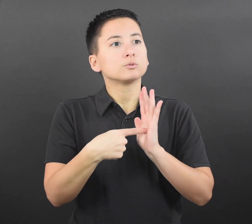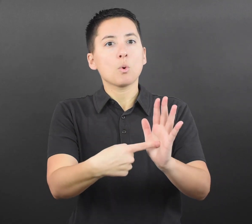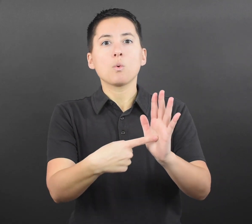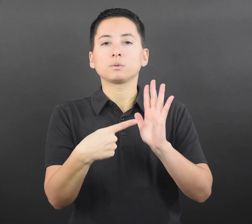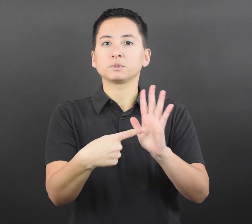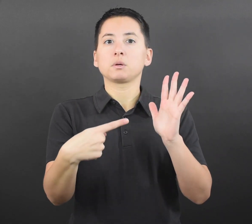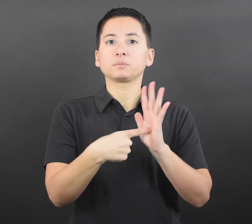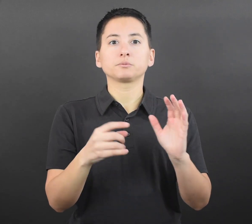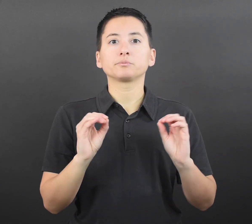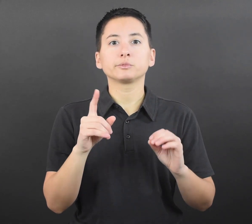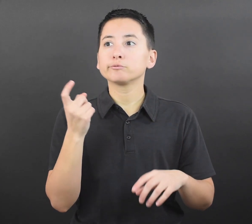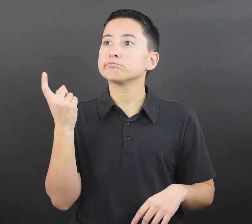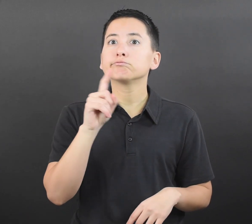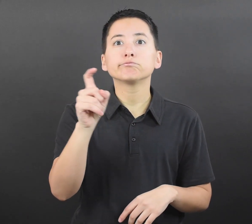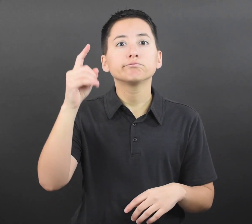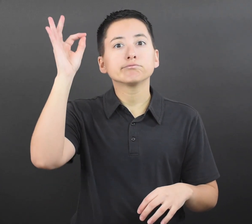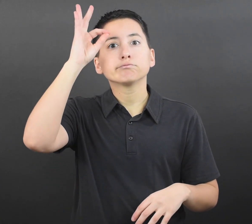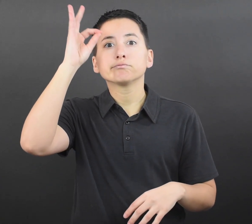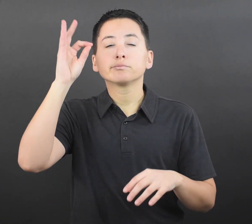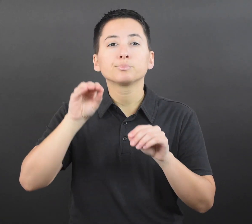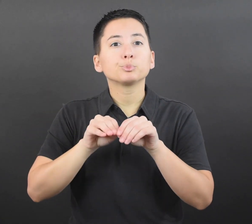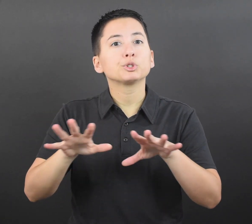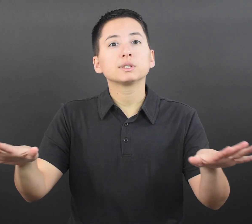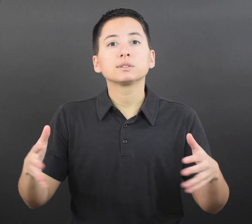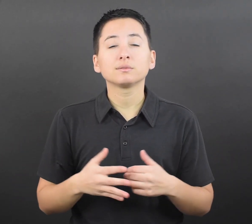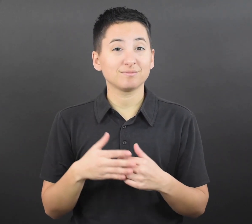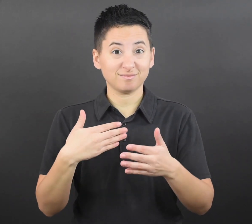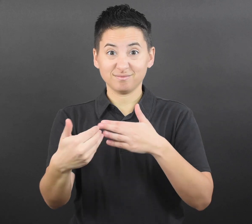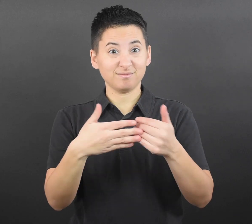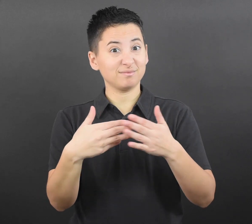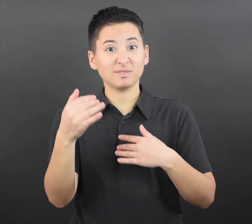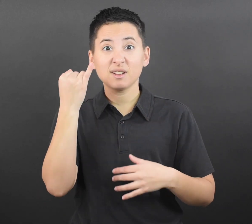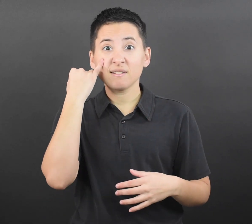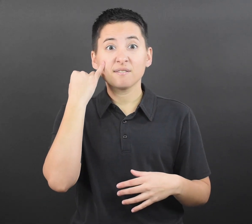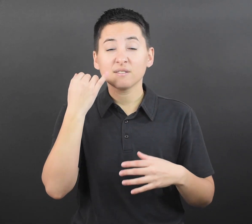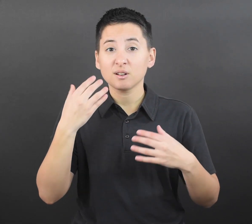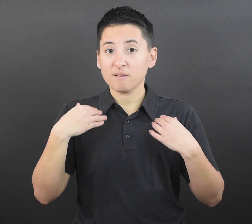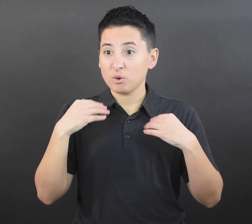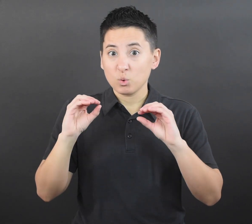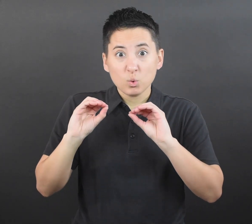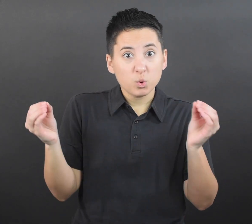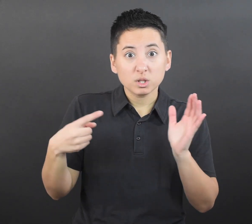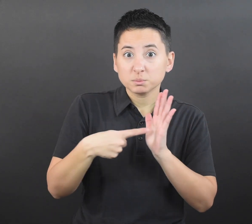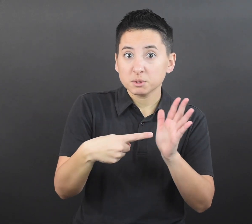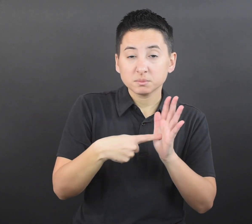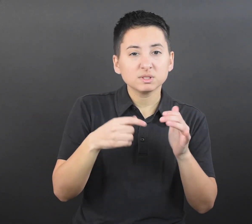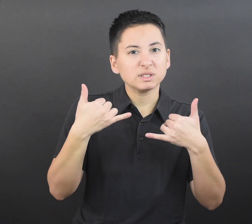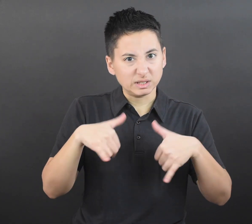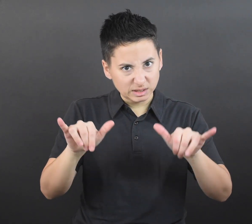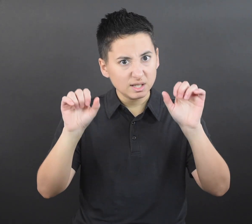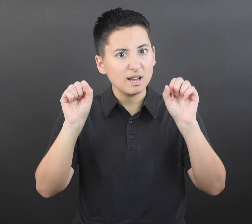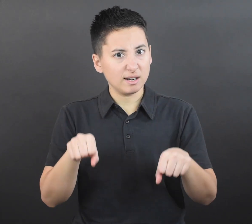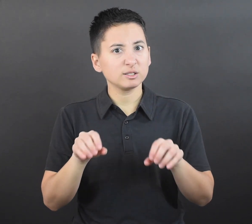symptoms. Even though someone may not show symptoms, they can still spread the virus.